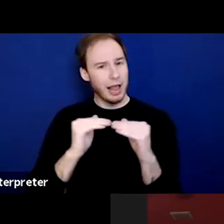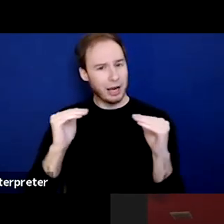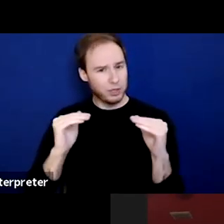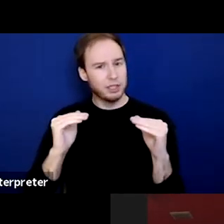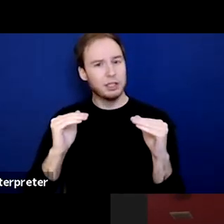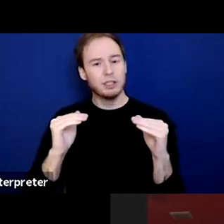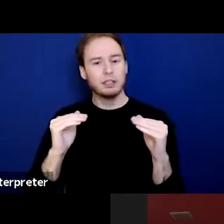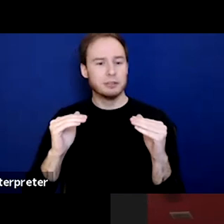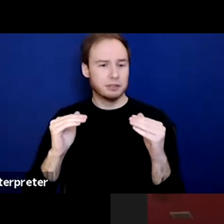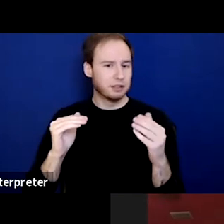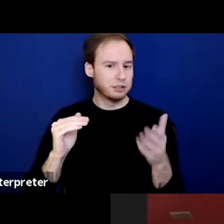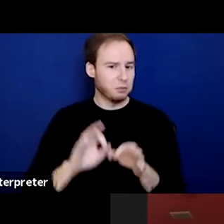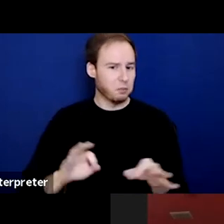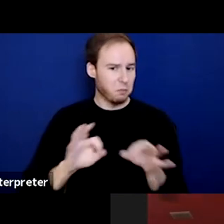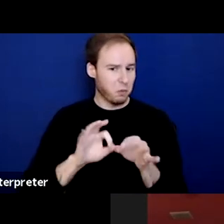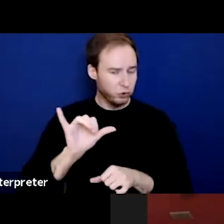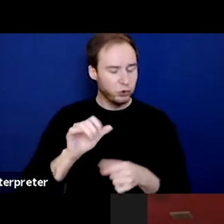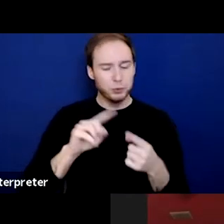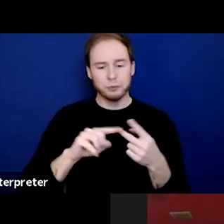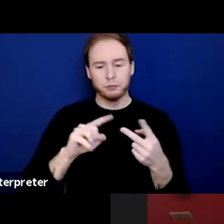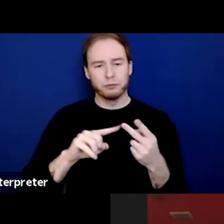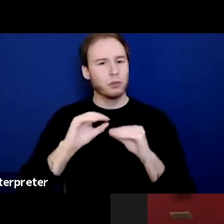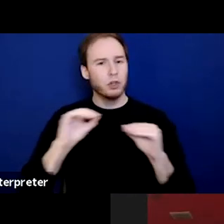and non-stigmatization.